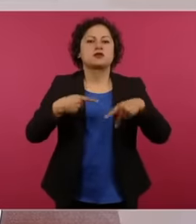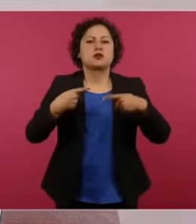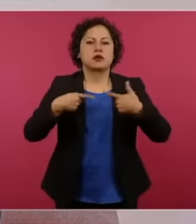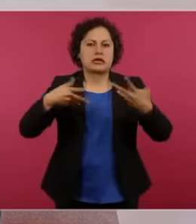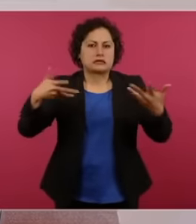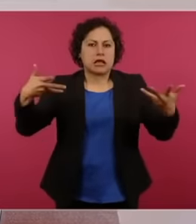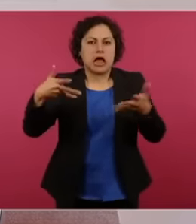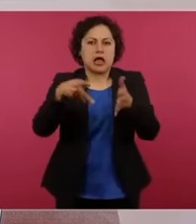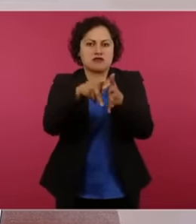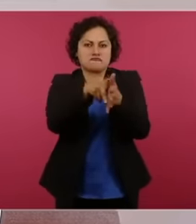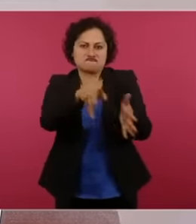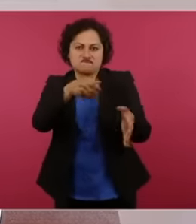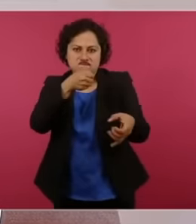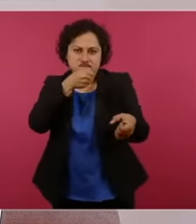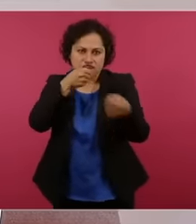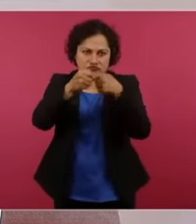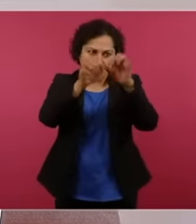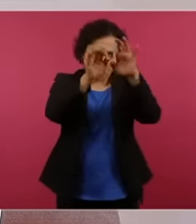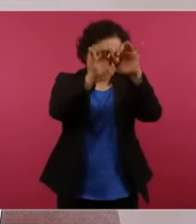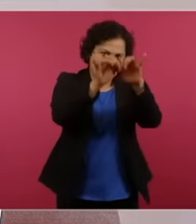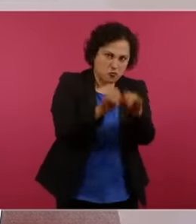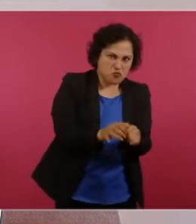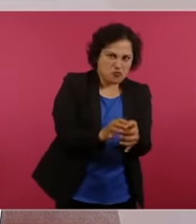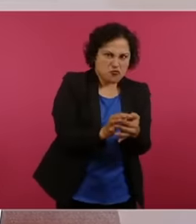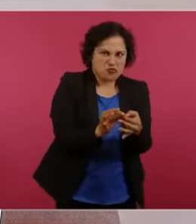reporters